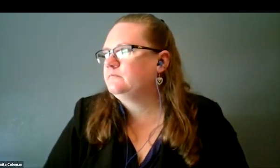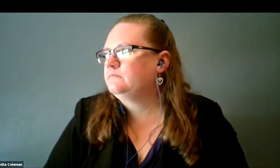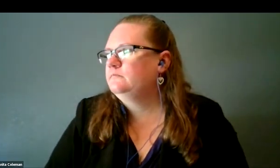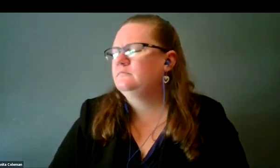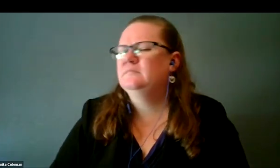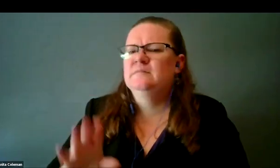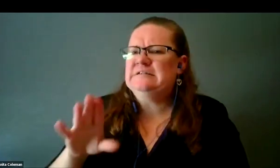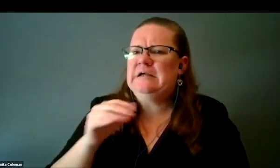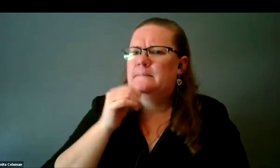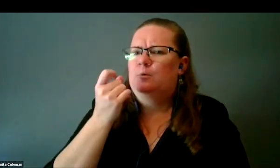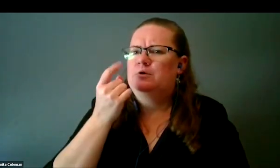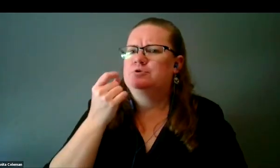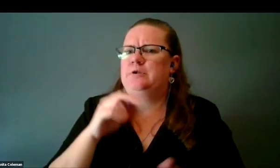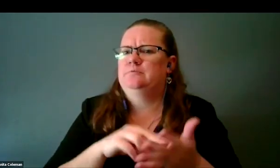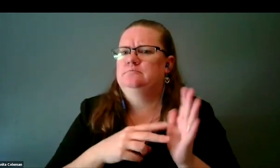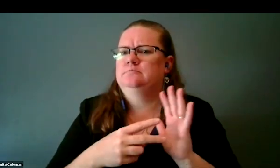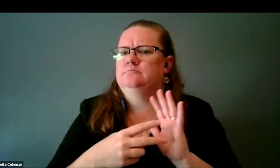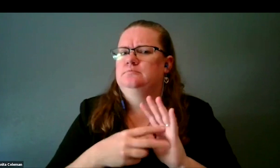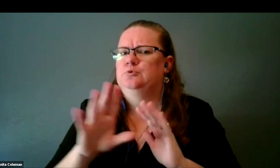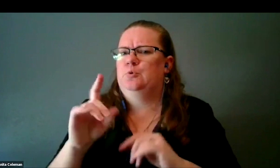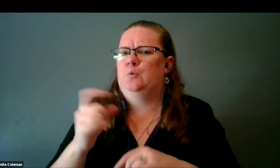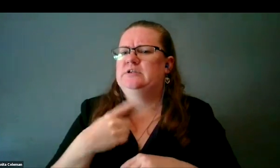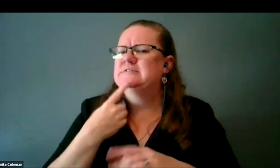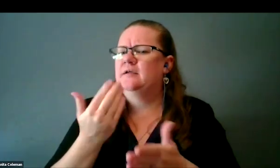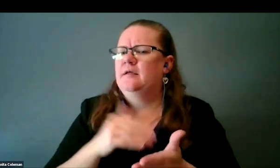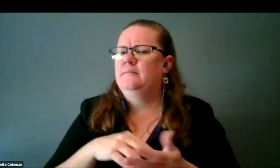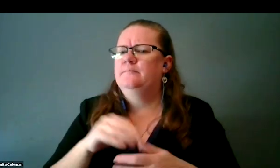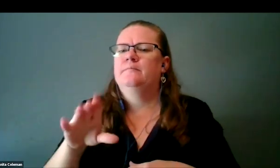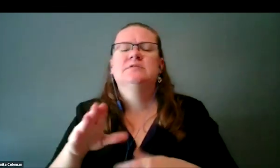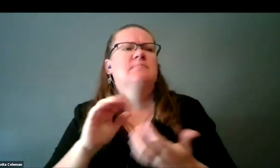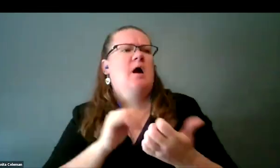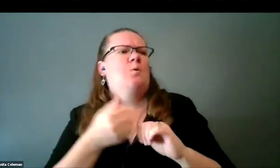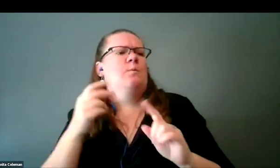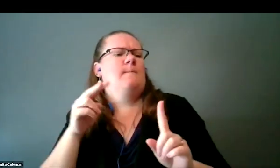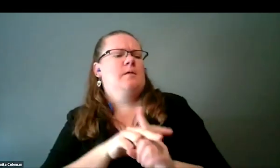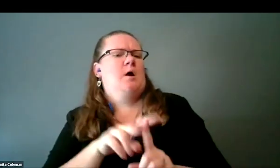I'm not getting the sense of the question. How can we apply this to a person who is blind going